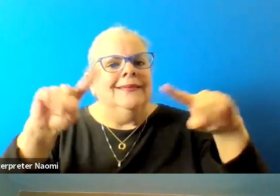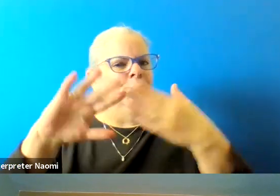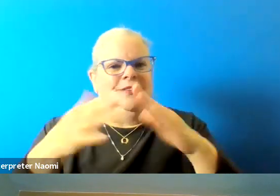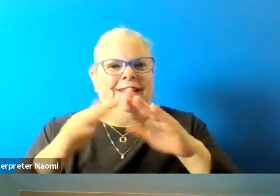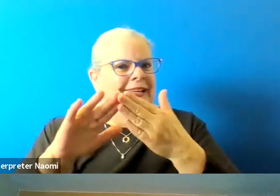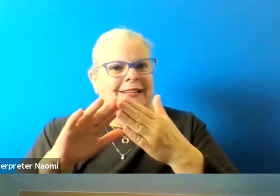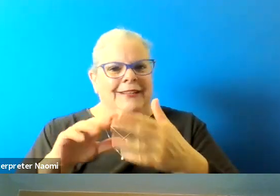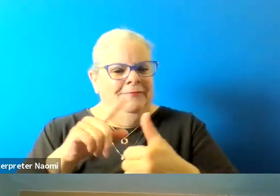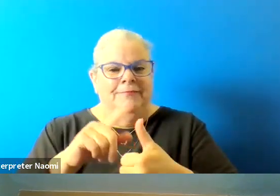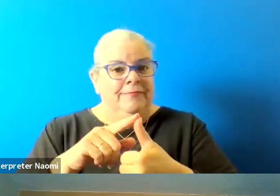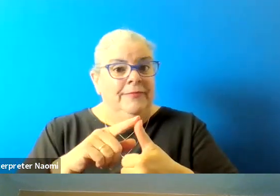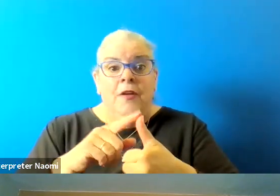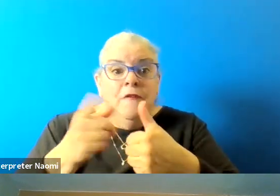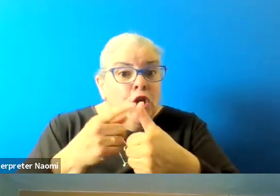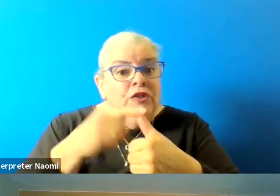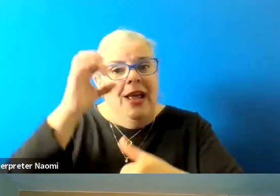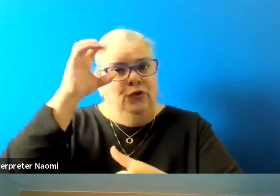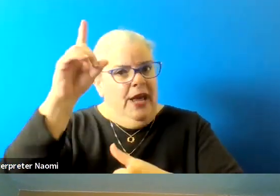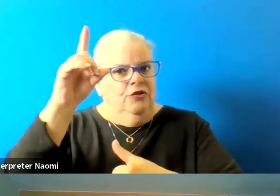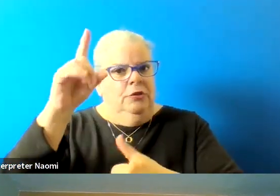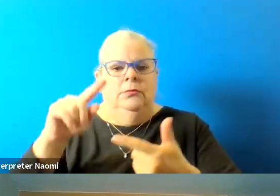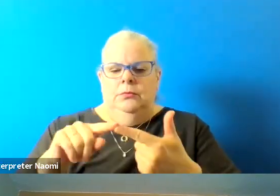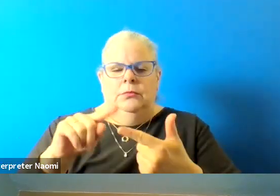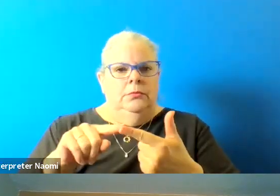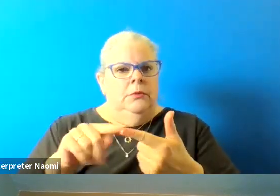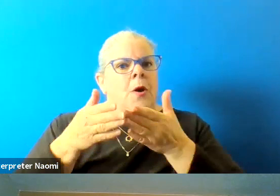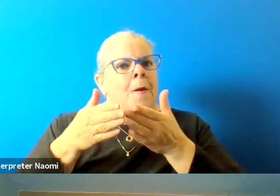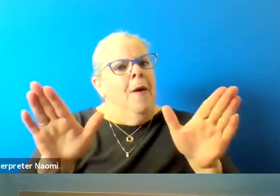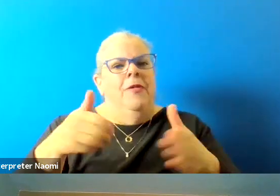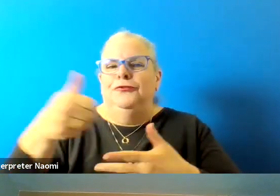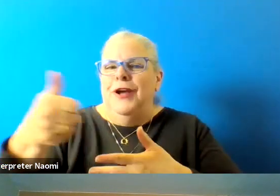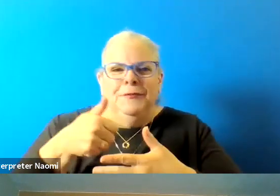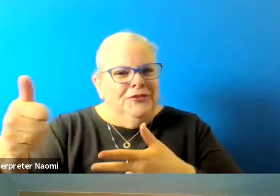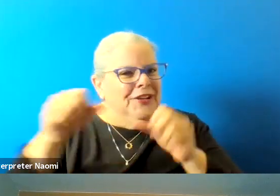Number one is education, number two is a public transportation system,